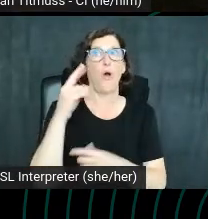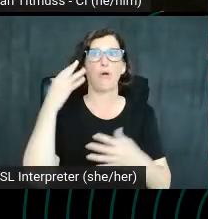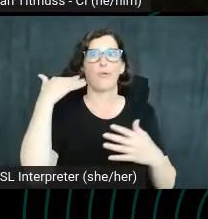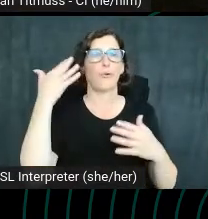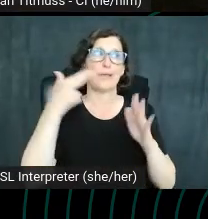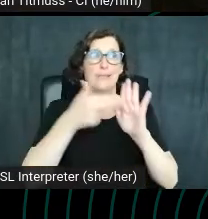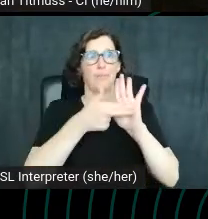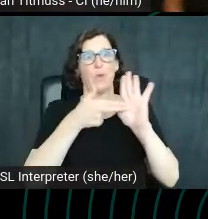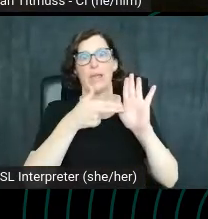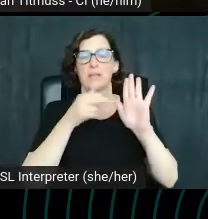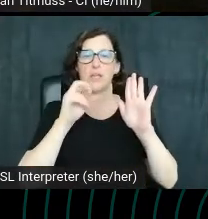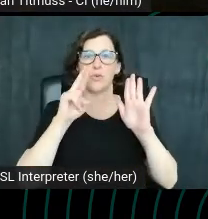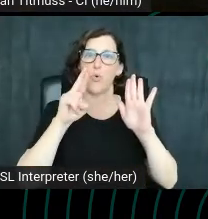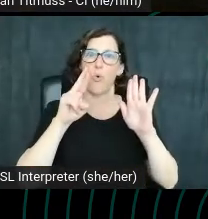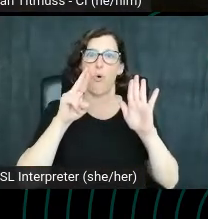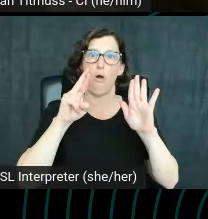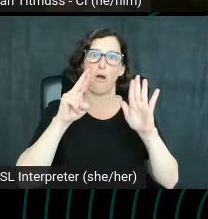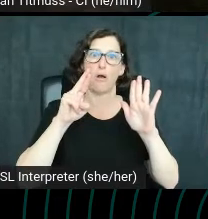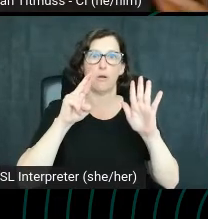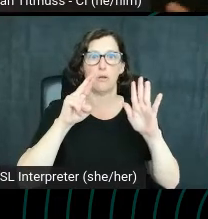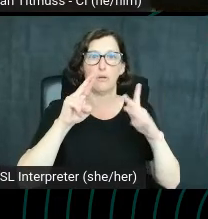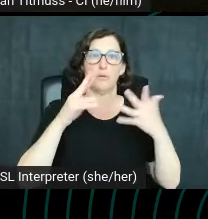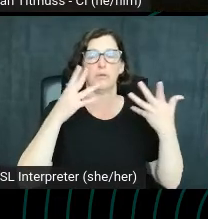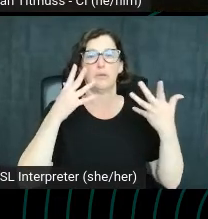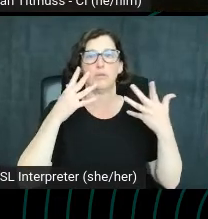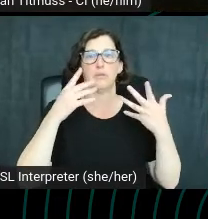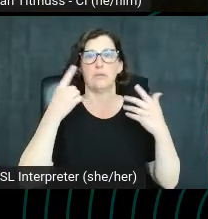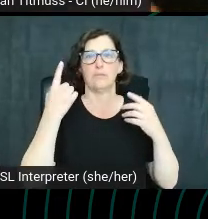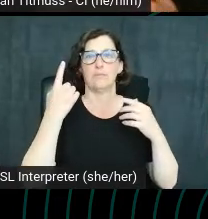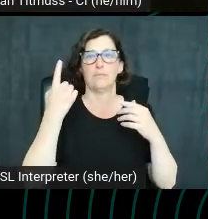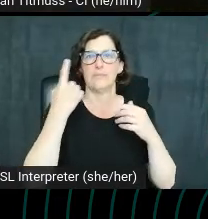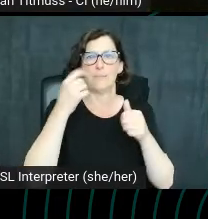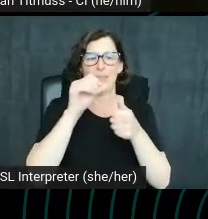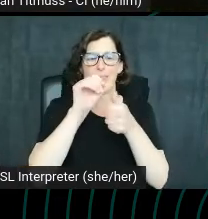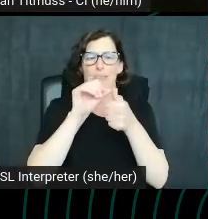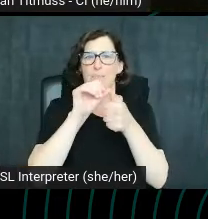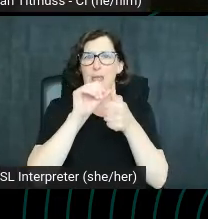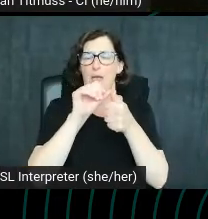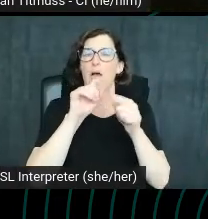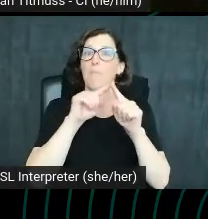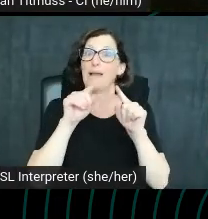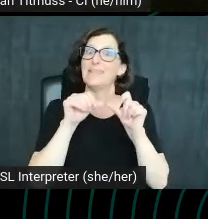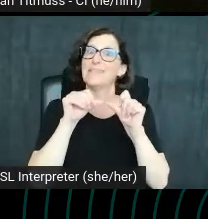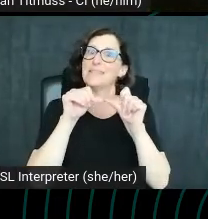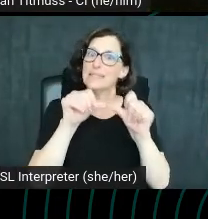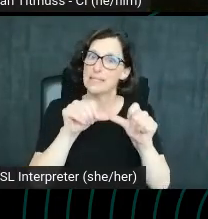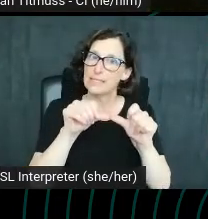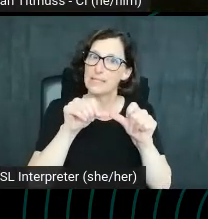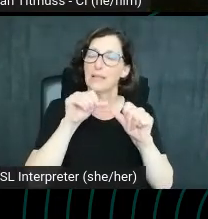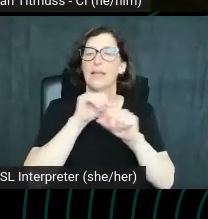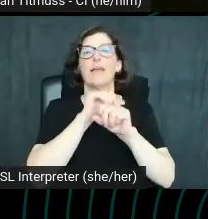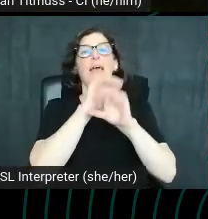like out there like thumbnails, but it's consistent and it's clear, very strong.